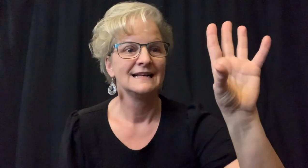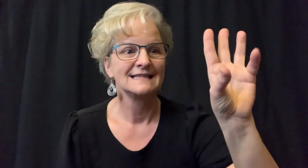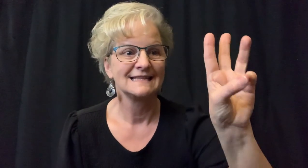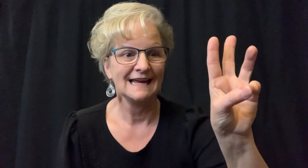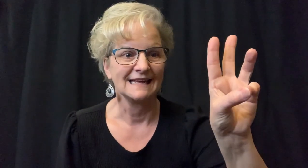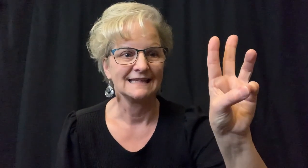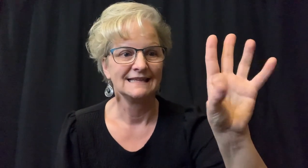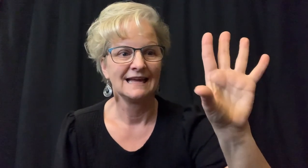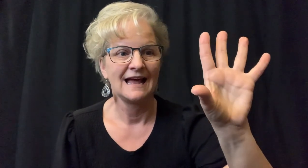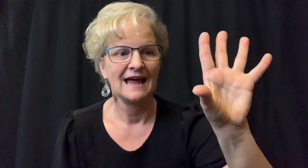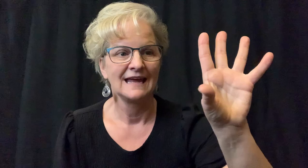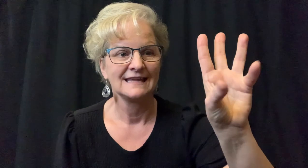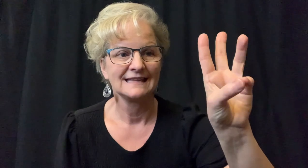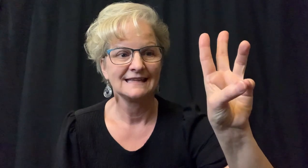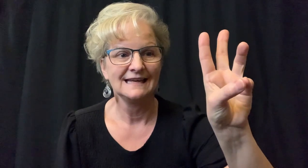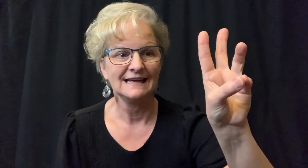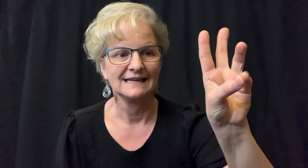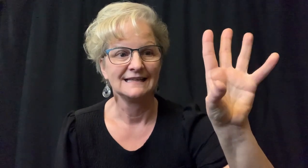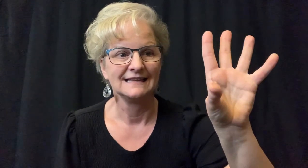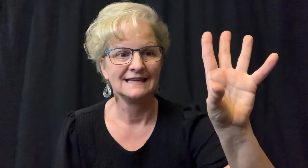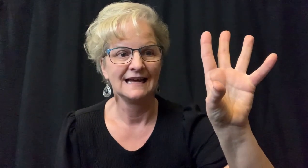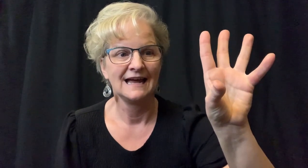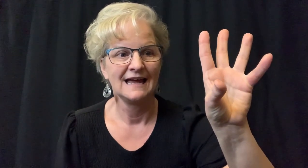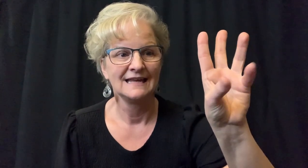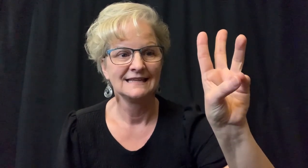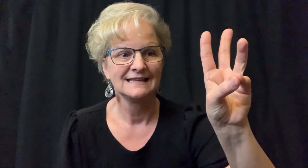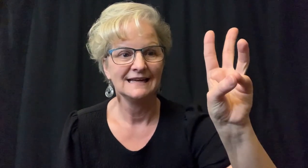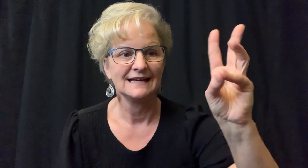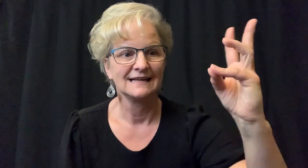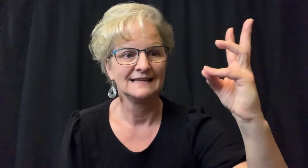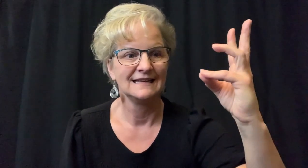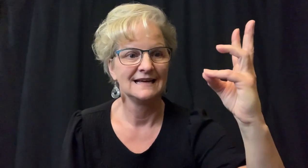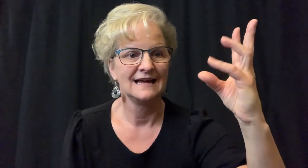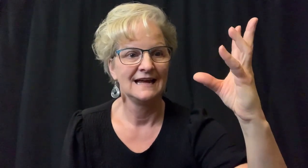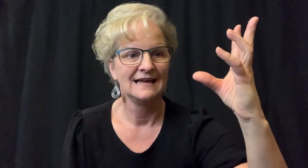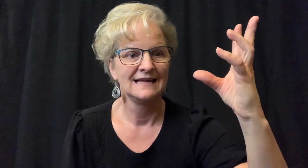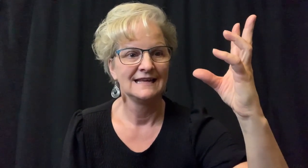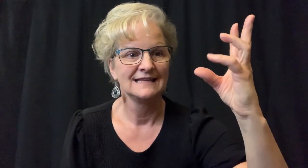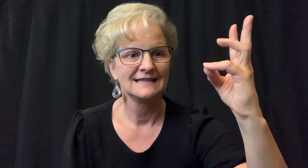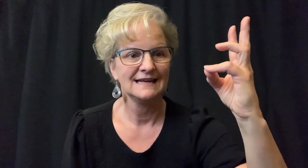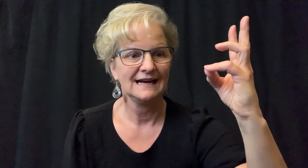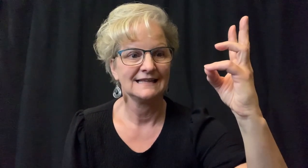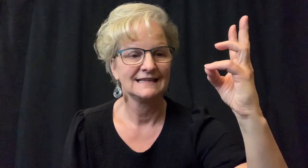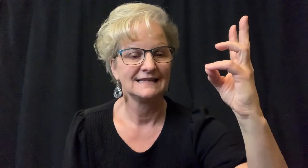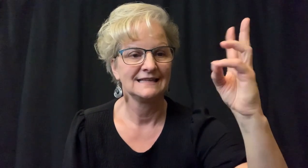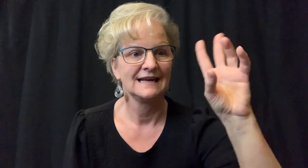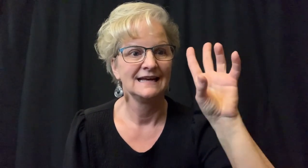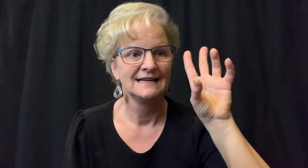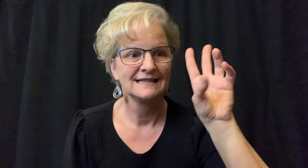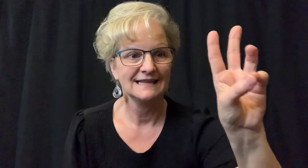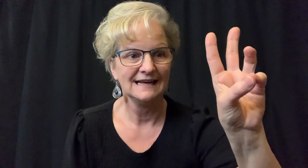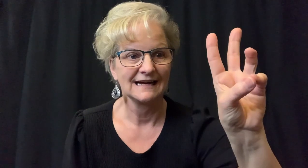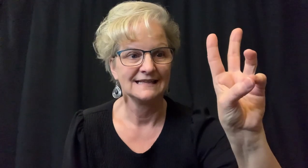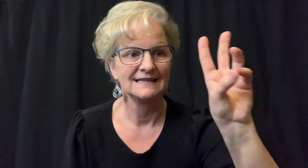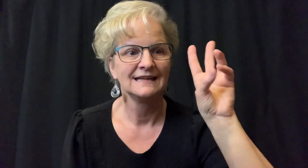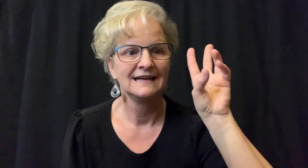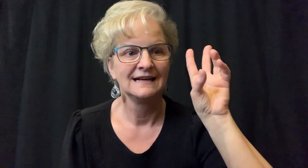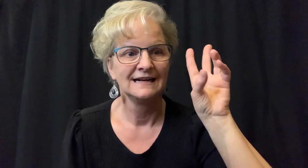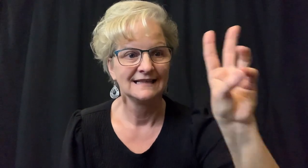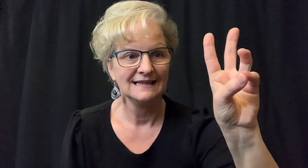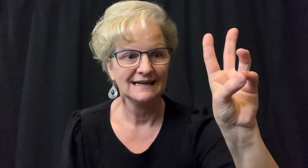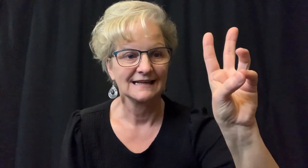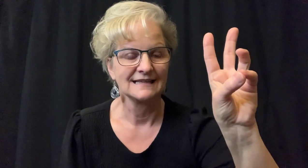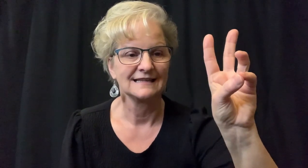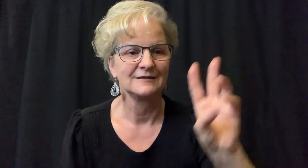Number "six (6)".